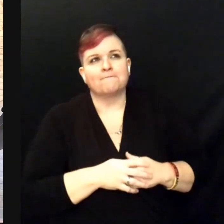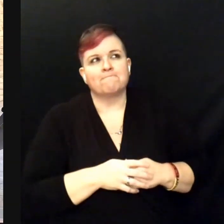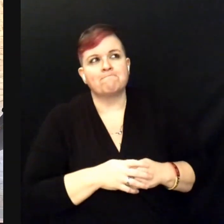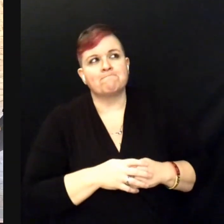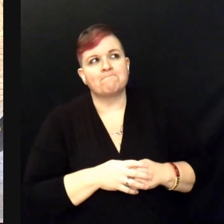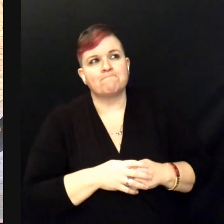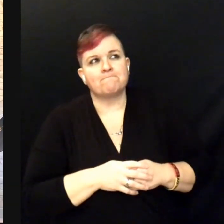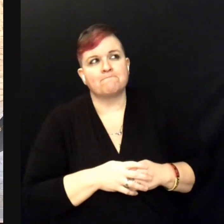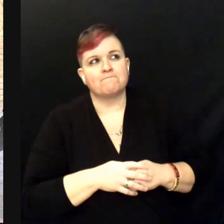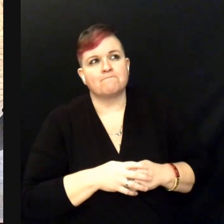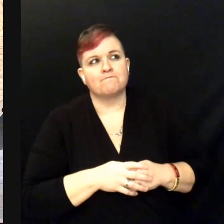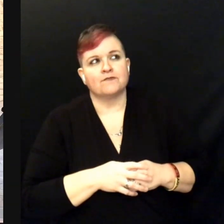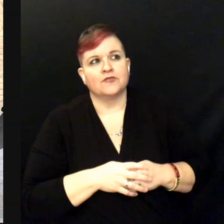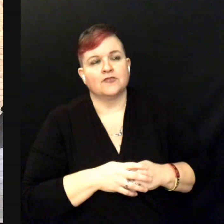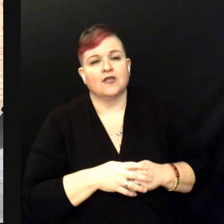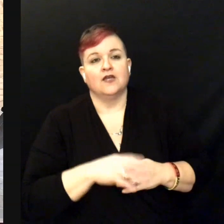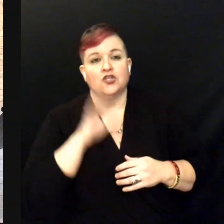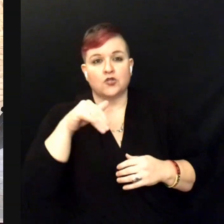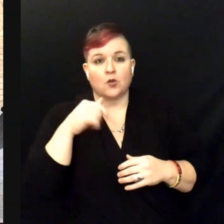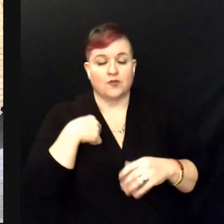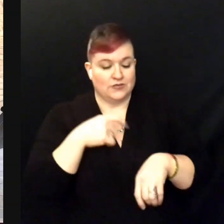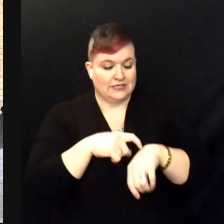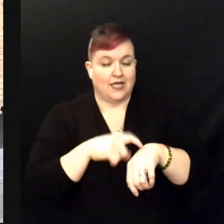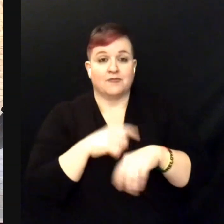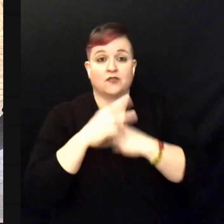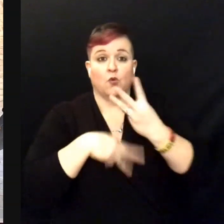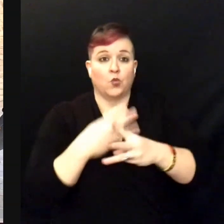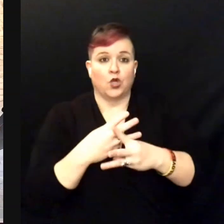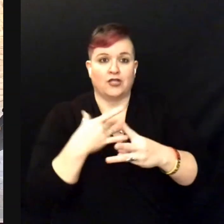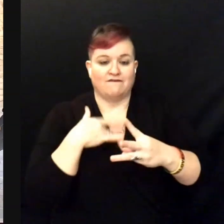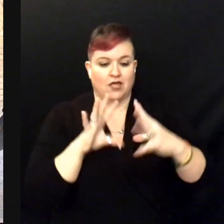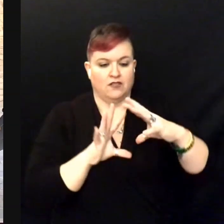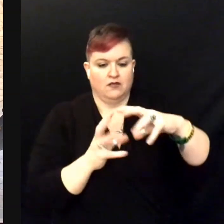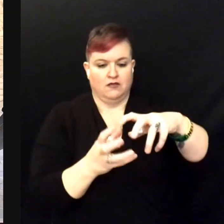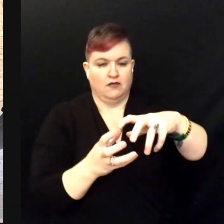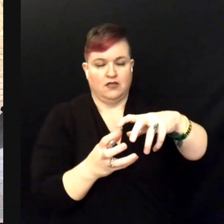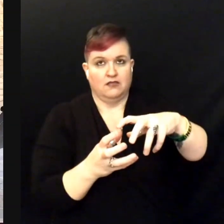the world kind of got away from me and I don't know which way is up anymore